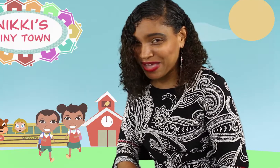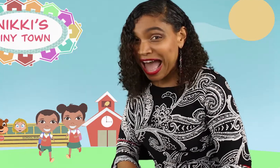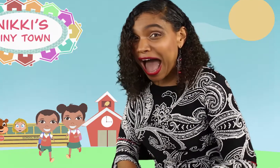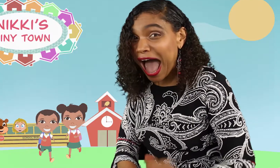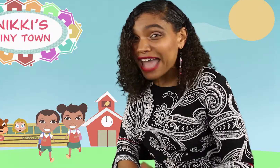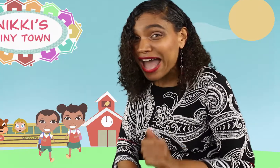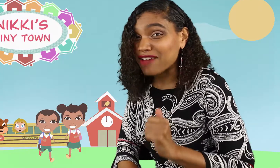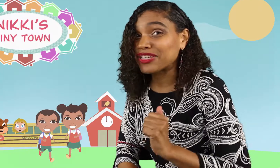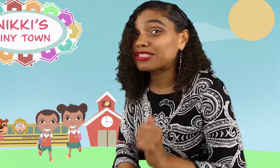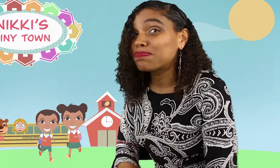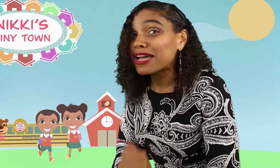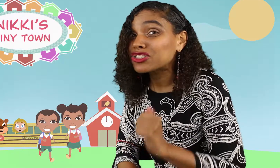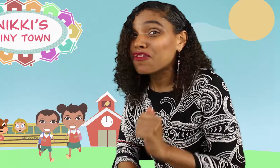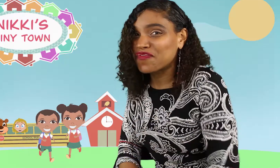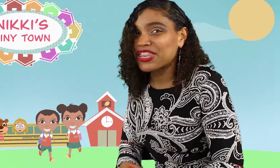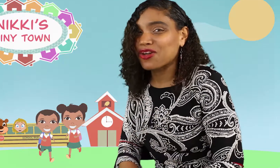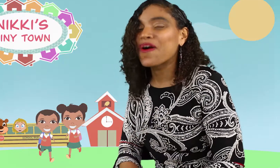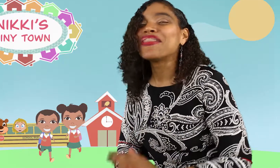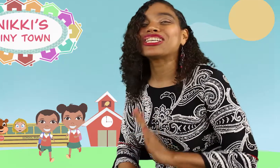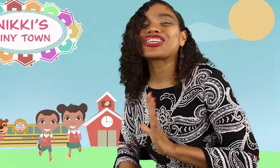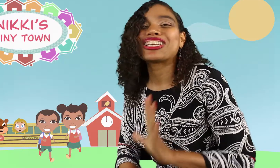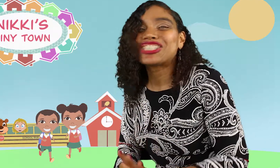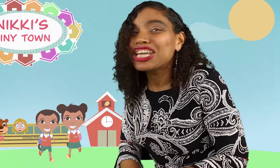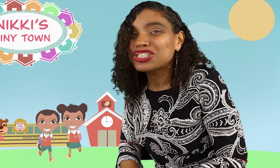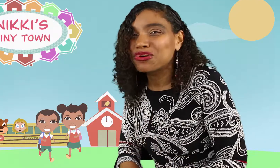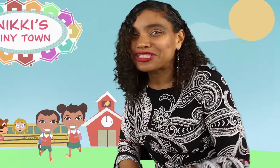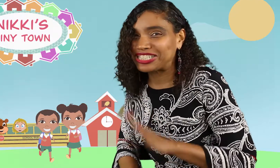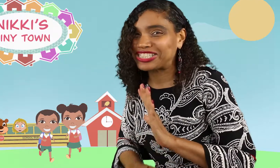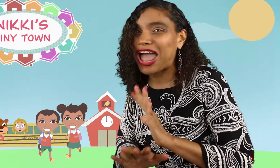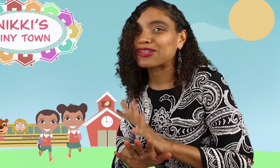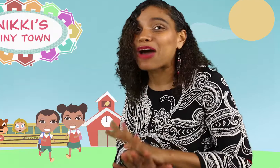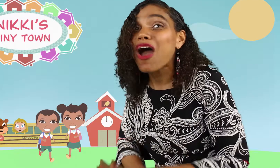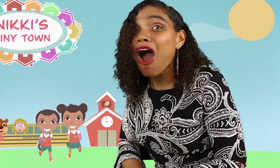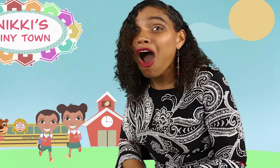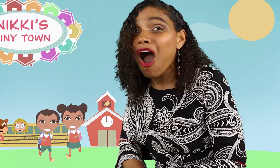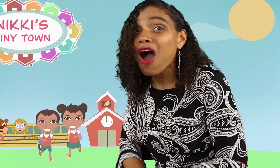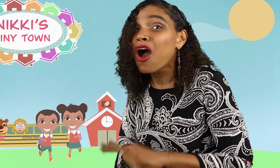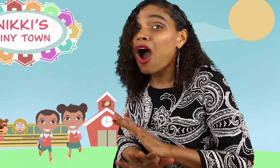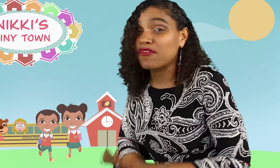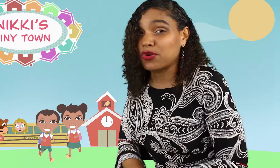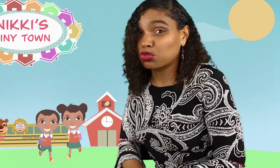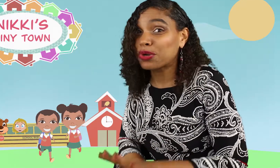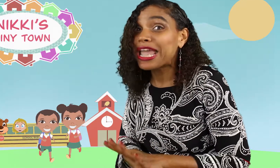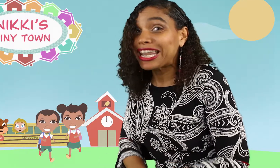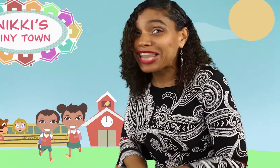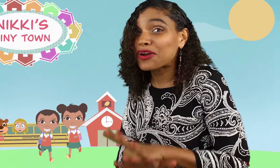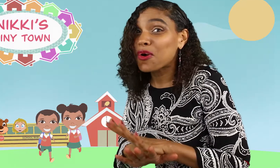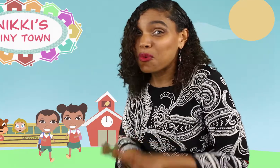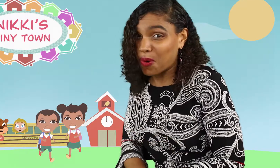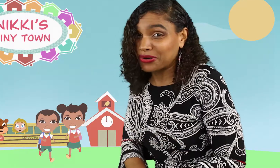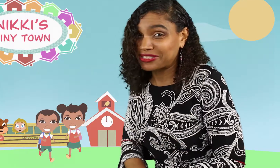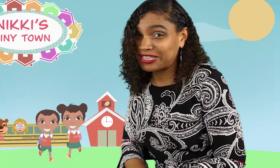I have a special video that's going to teach you how to sound out all of your three-letter words.